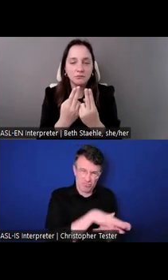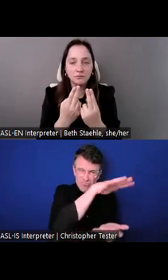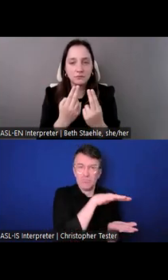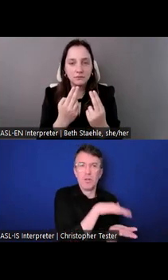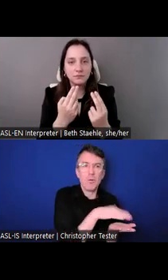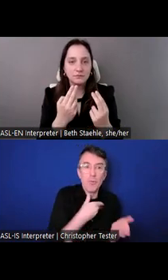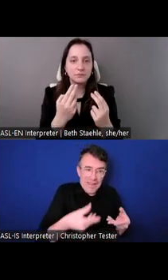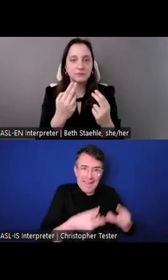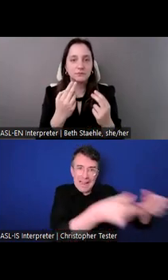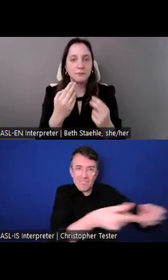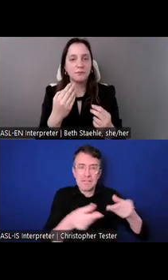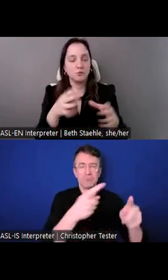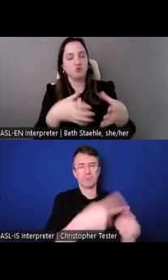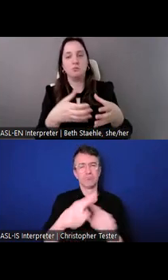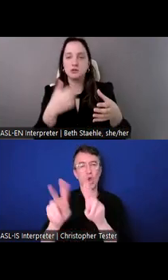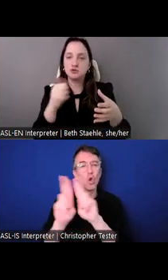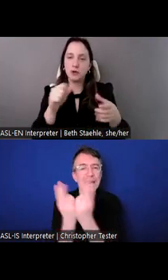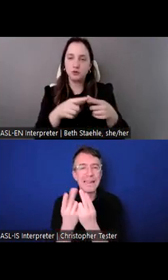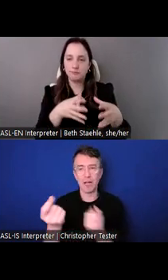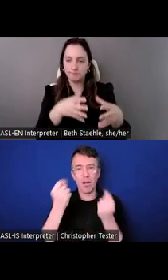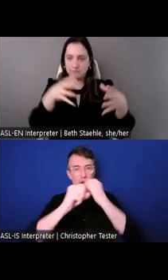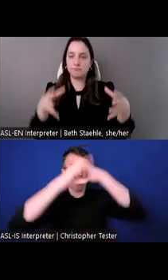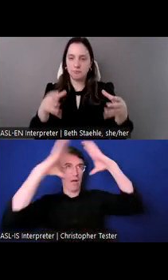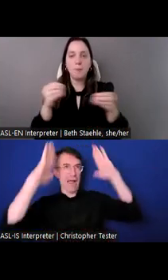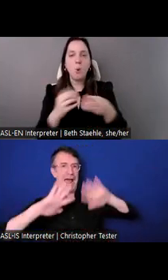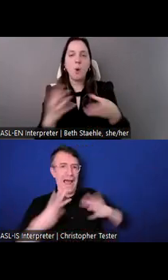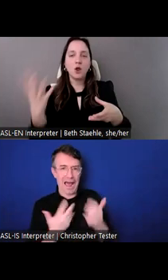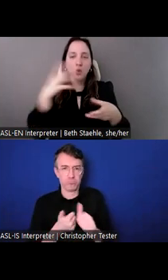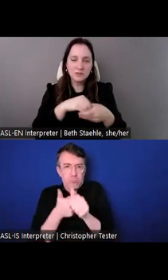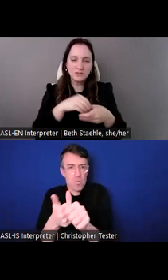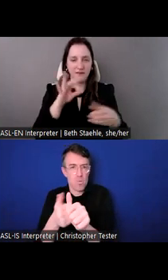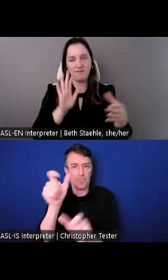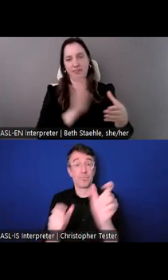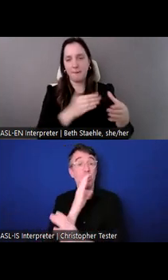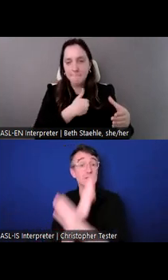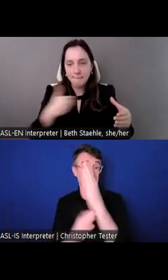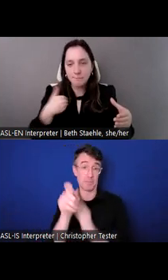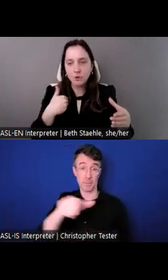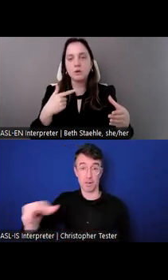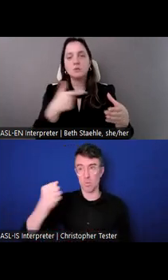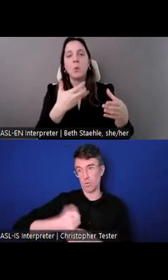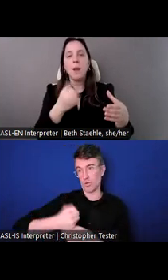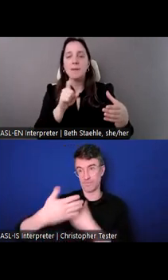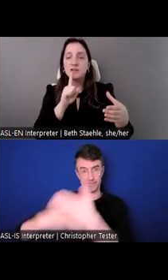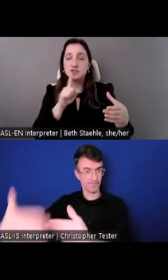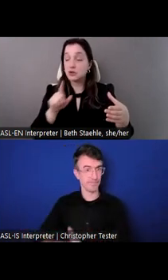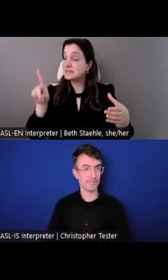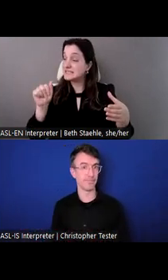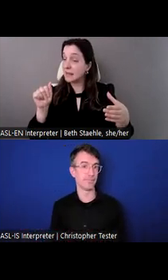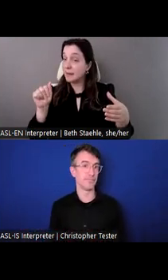in their membership and to be more aware of the needs of people with disabilities and the issues they're facing in work.